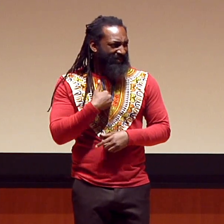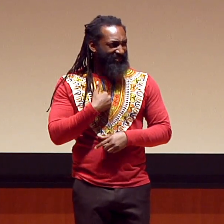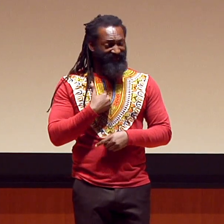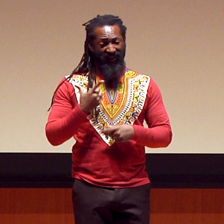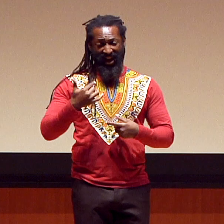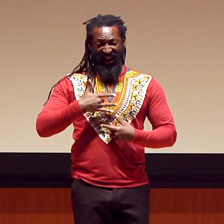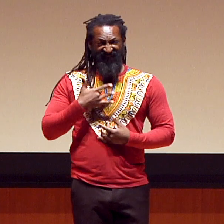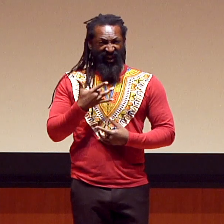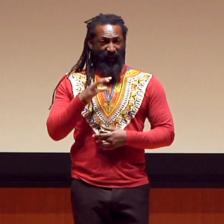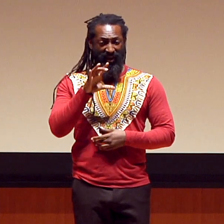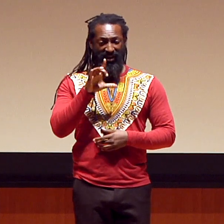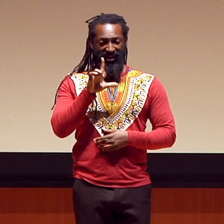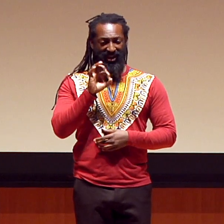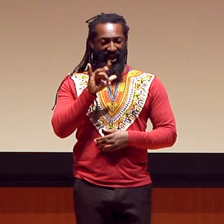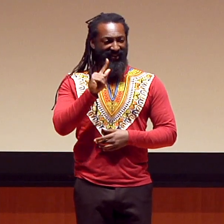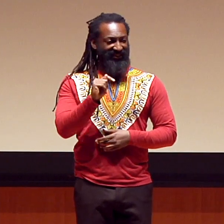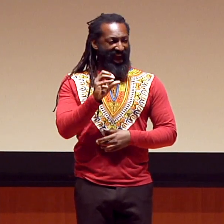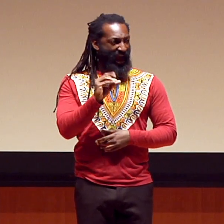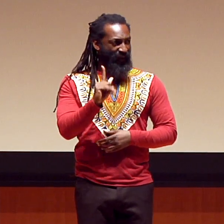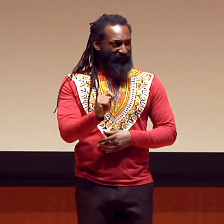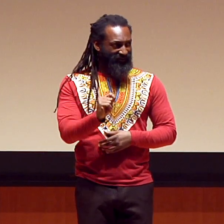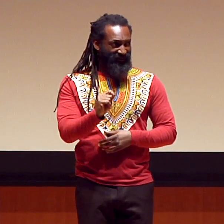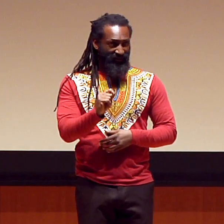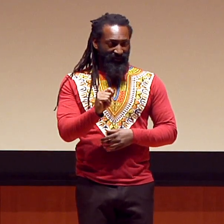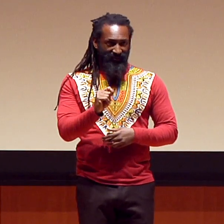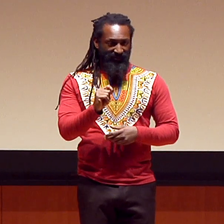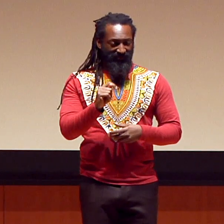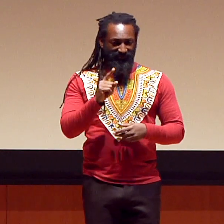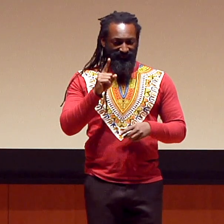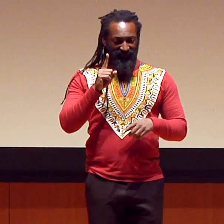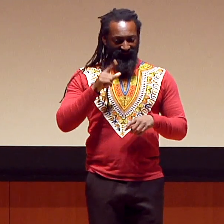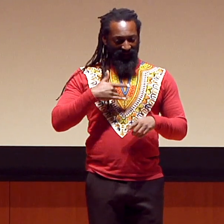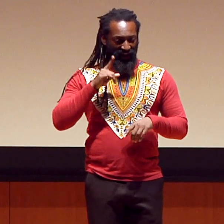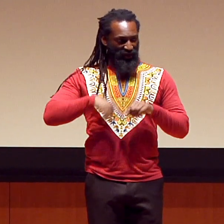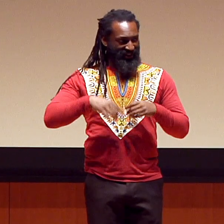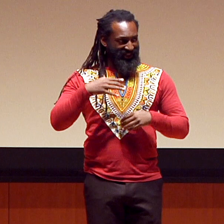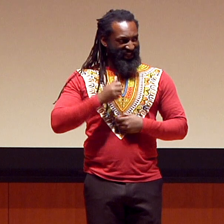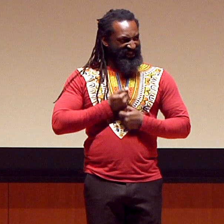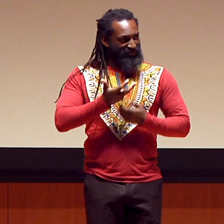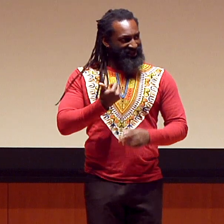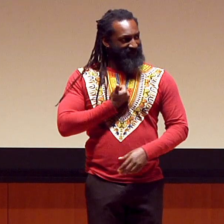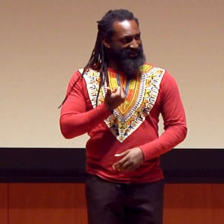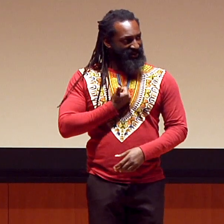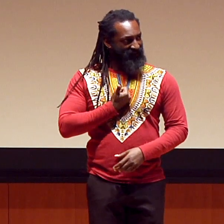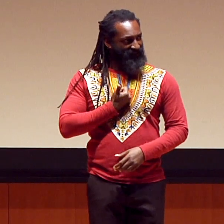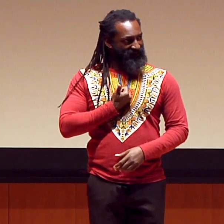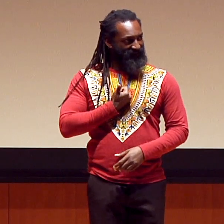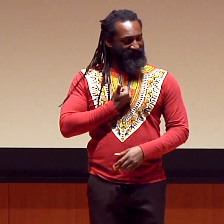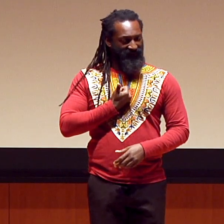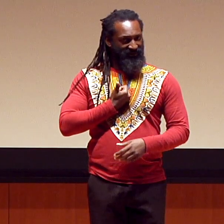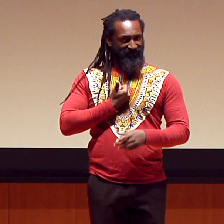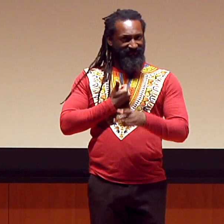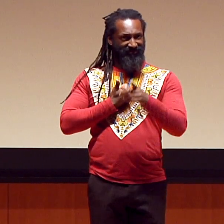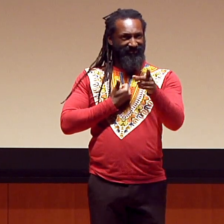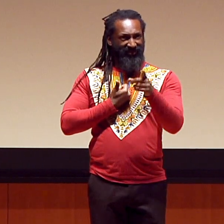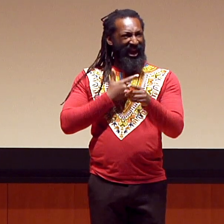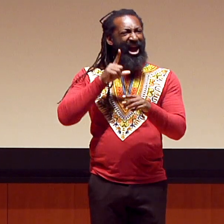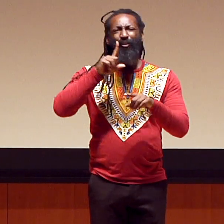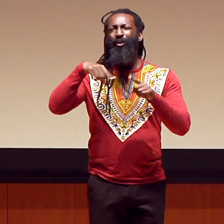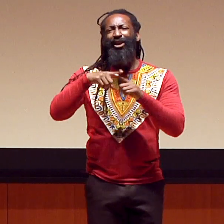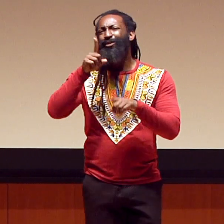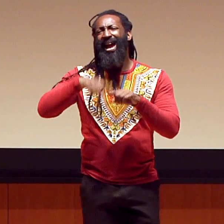The world just didn’t understand me, and I felt left out. I felt like I couldn’t express myself any other way.